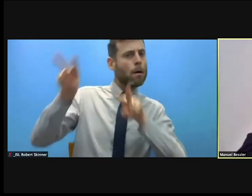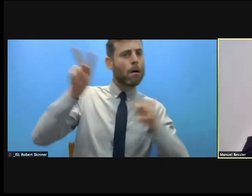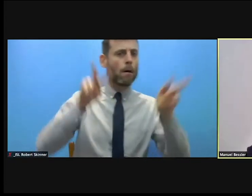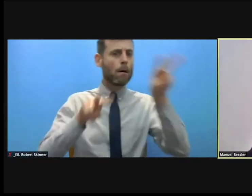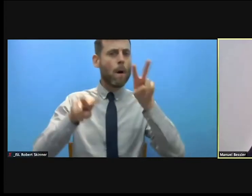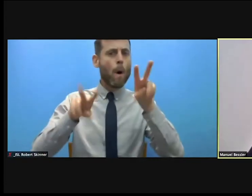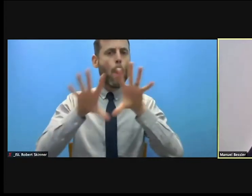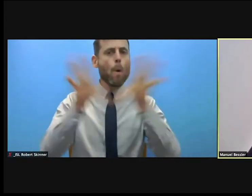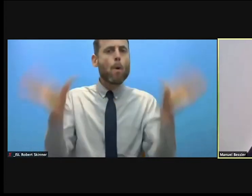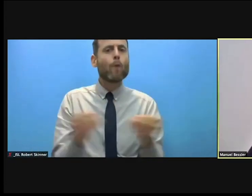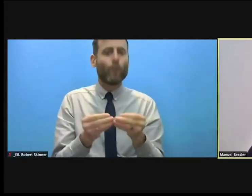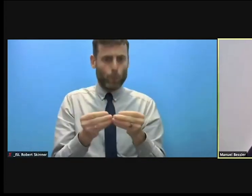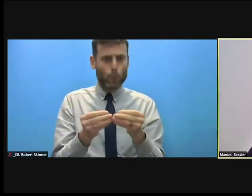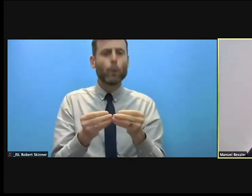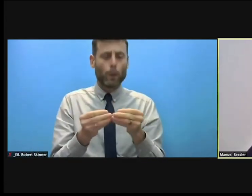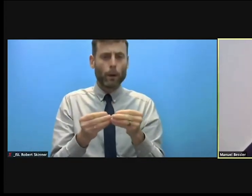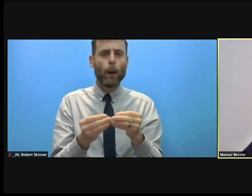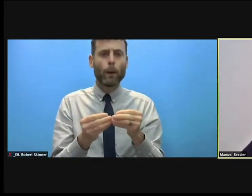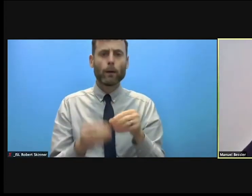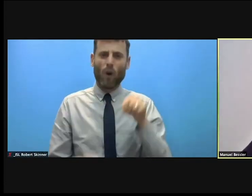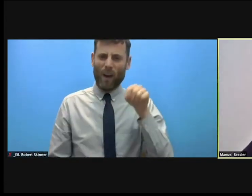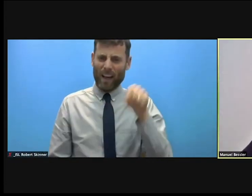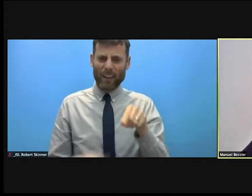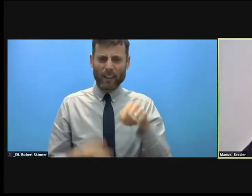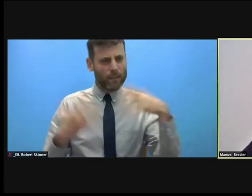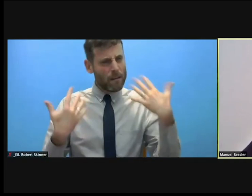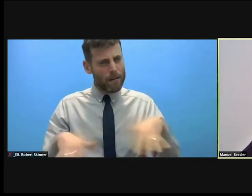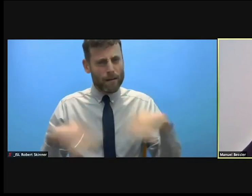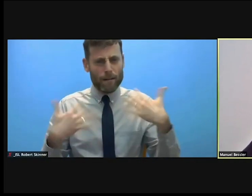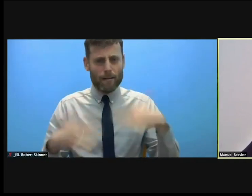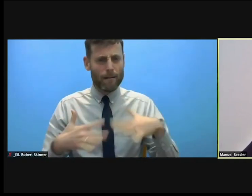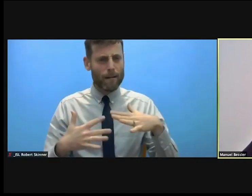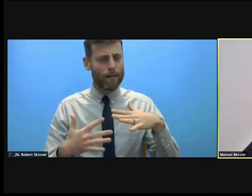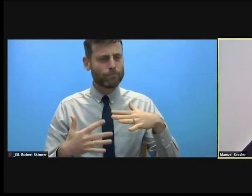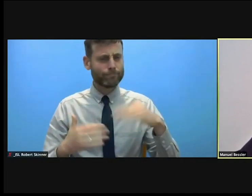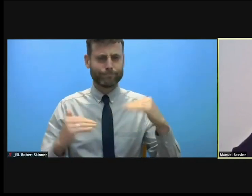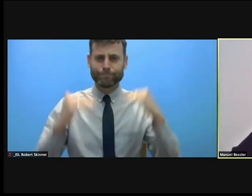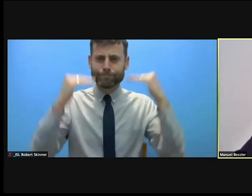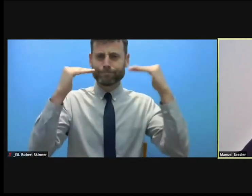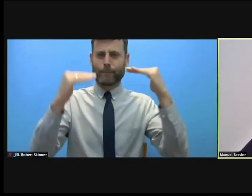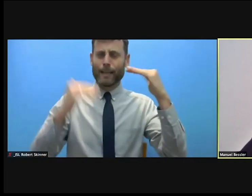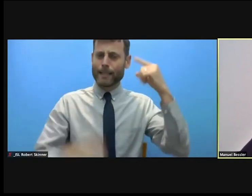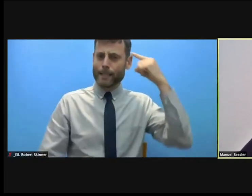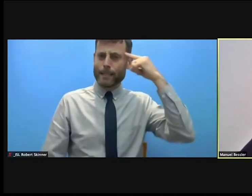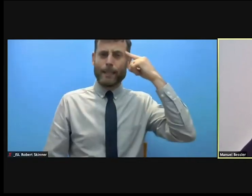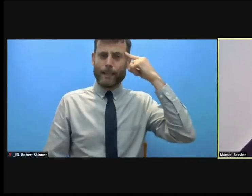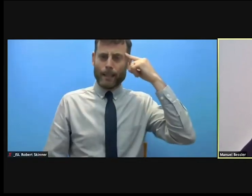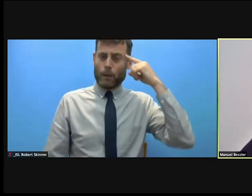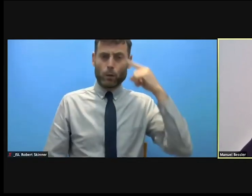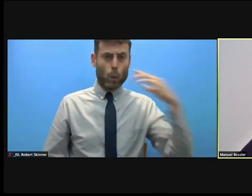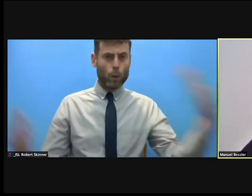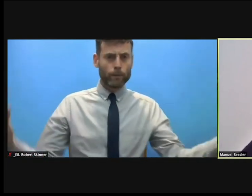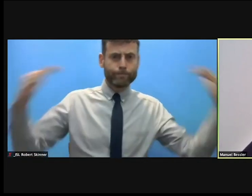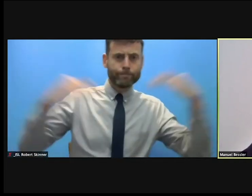an opportune and important moment to get together and I welcome you all around the globe. I heard